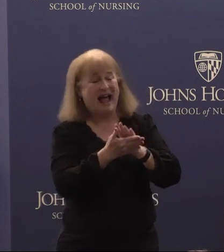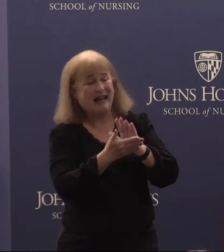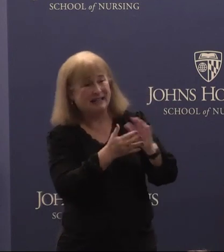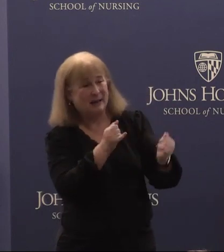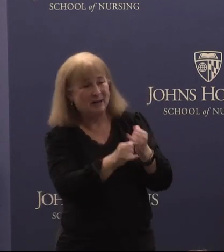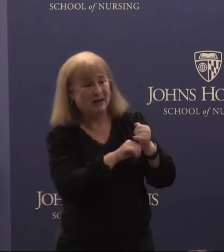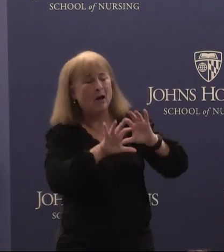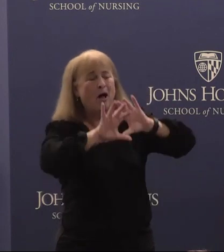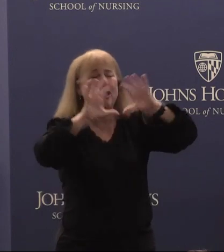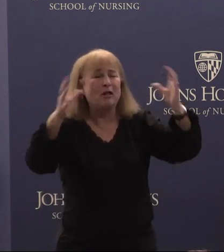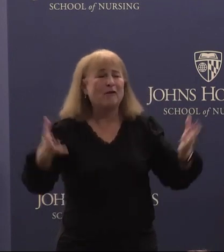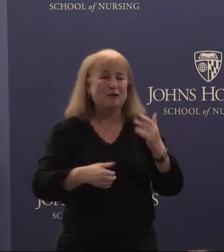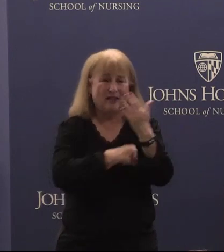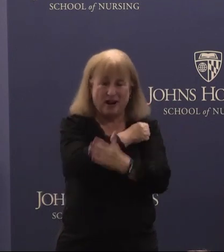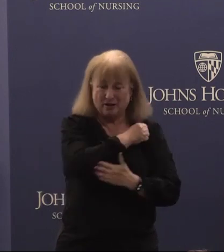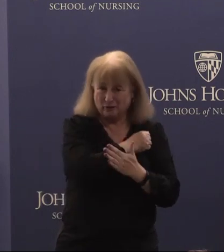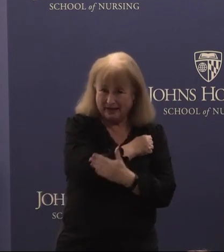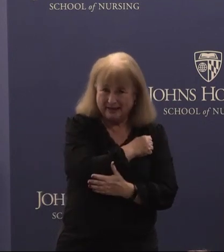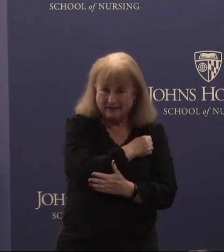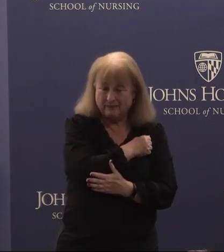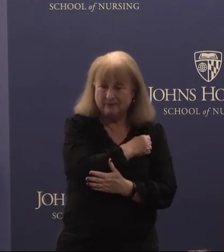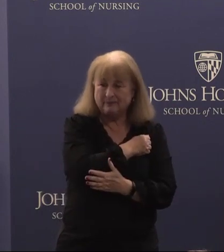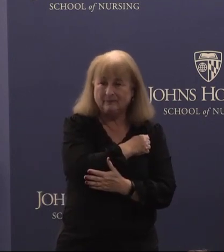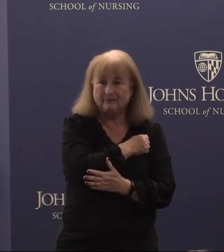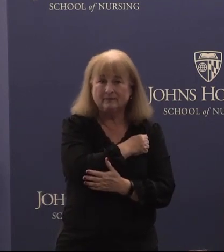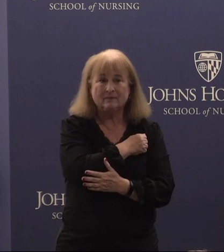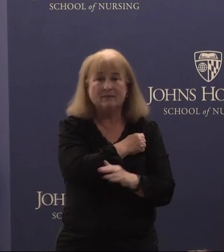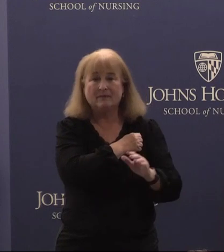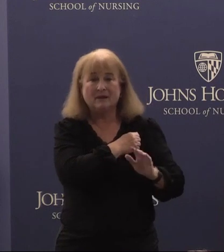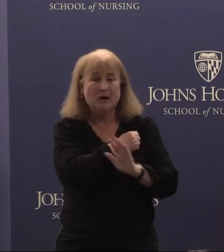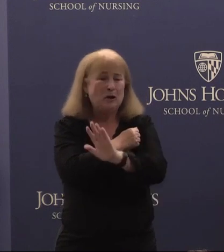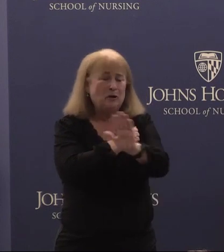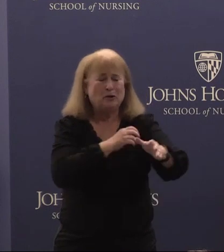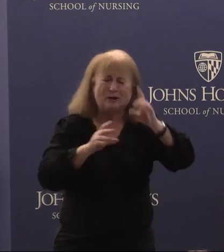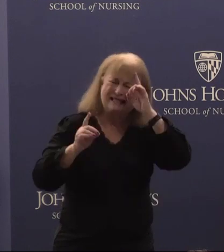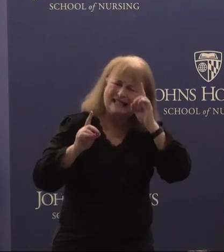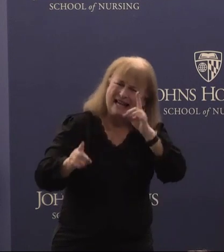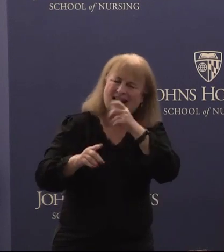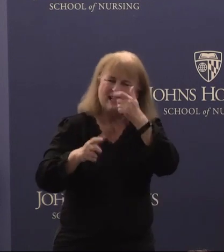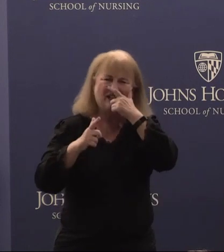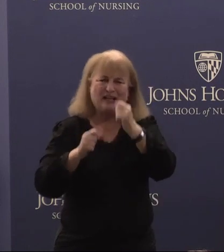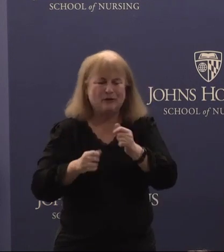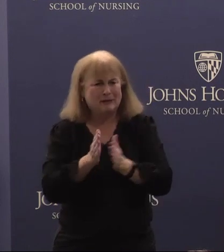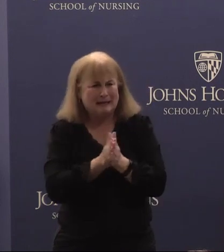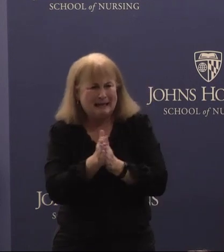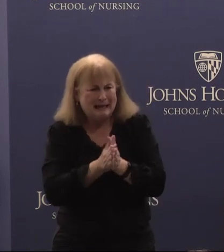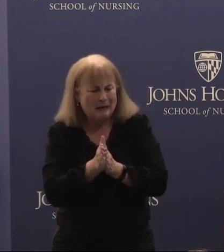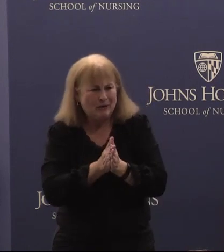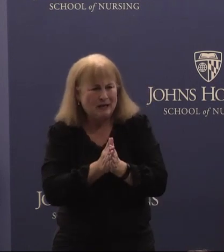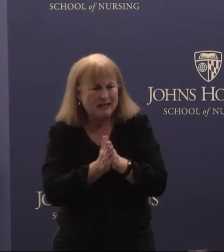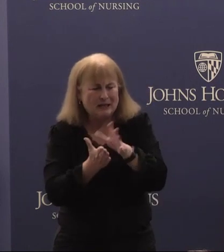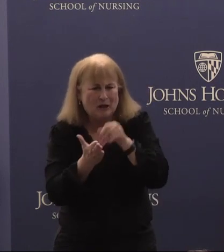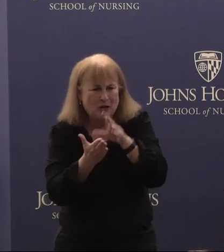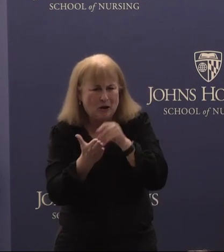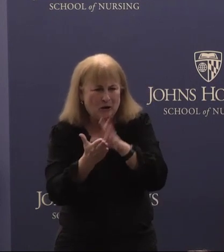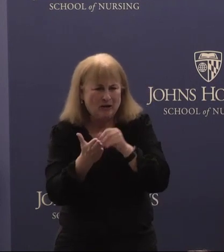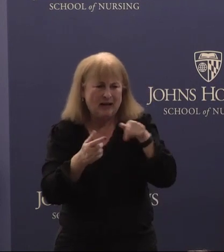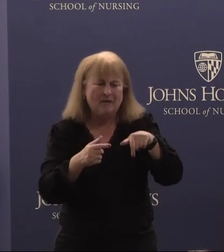across the country. Your dedication and interest and eagerness in learning about this type of work